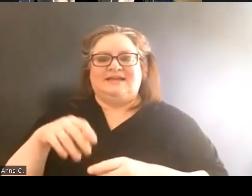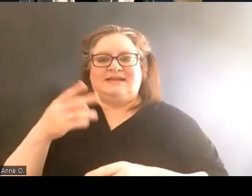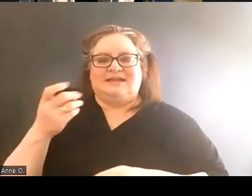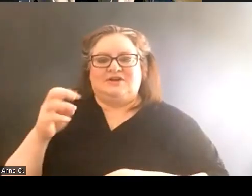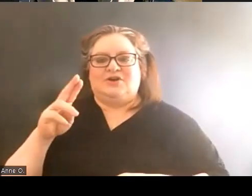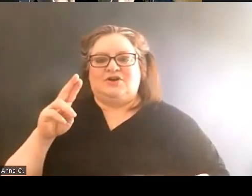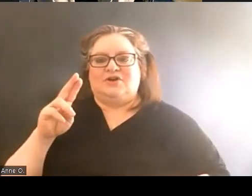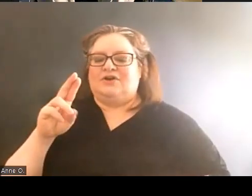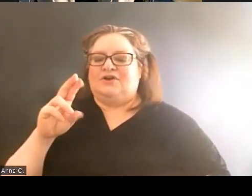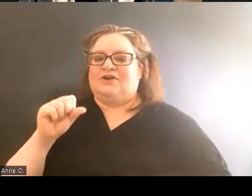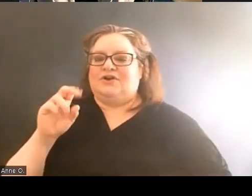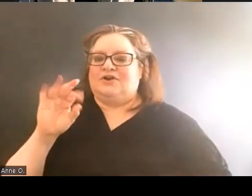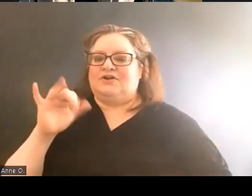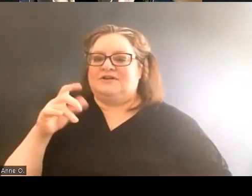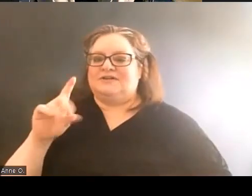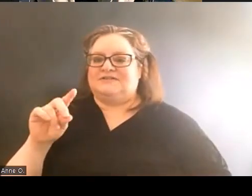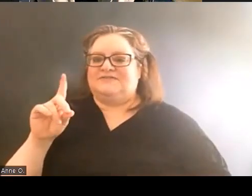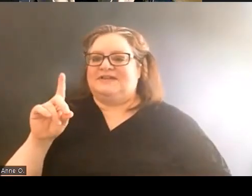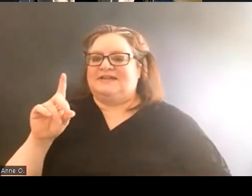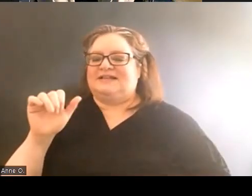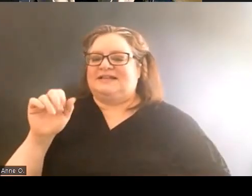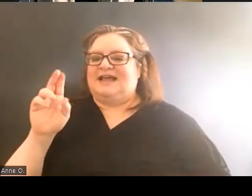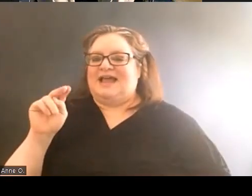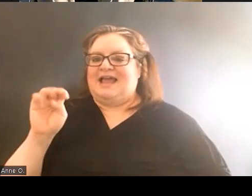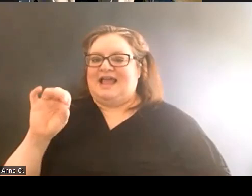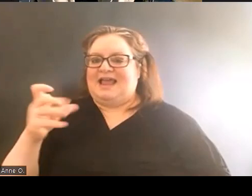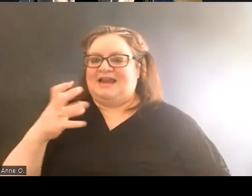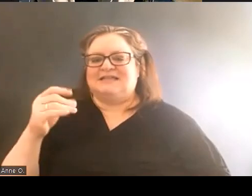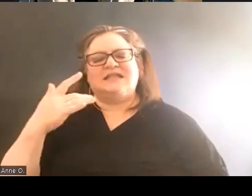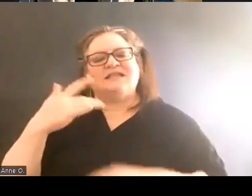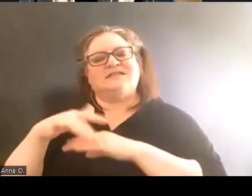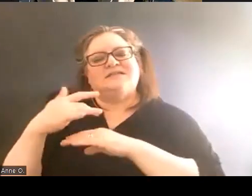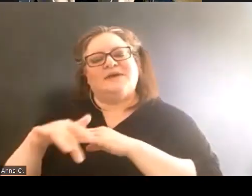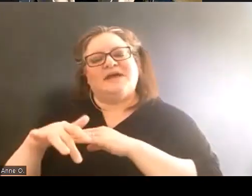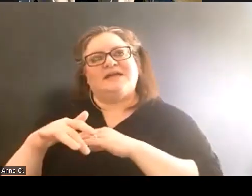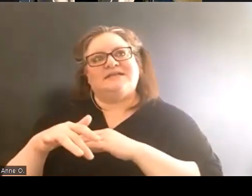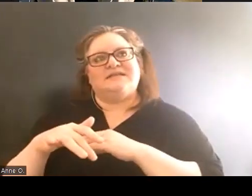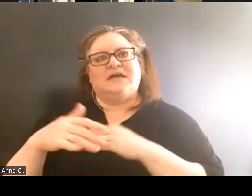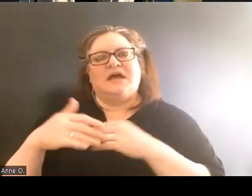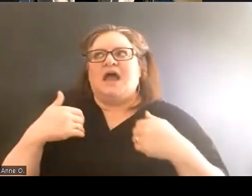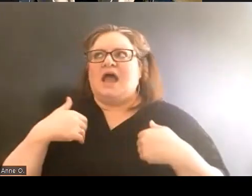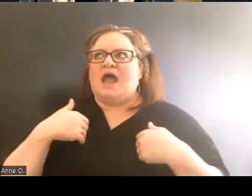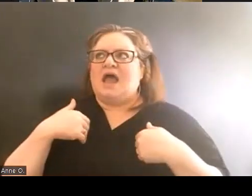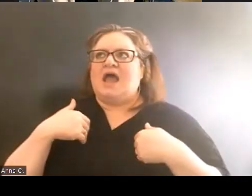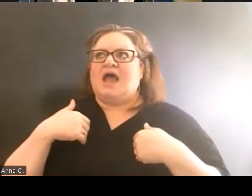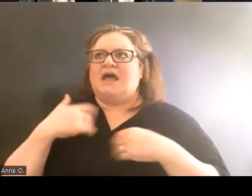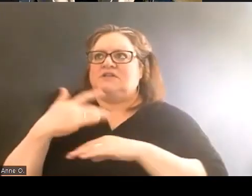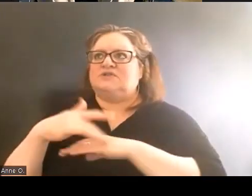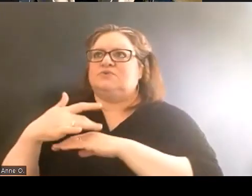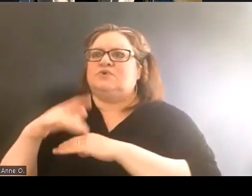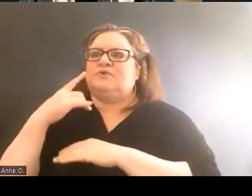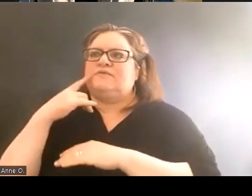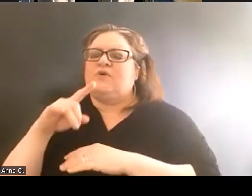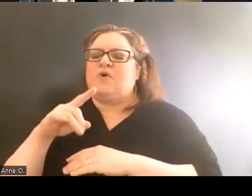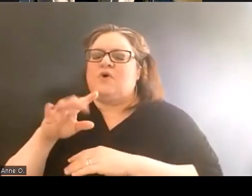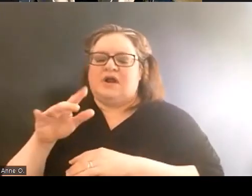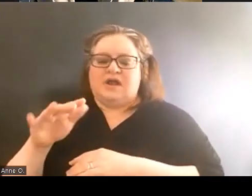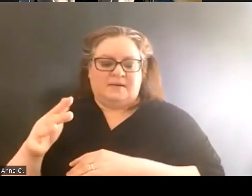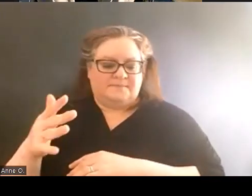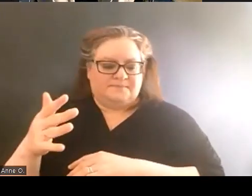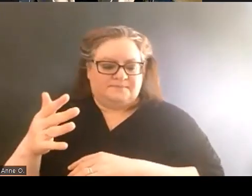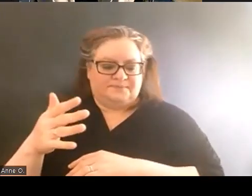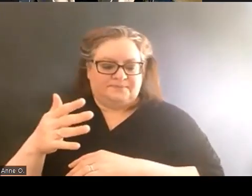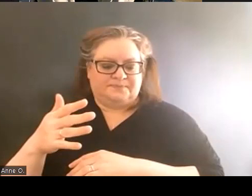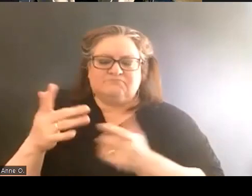And it's, the space has room for large events,